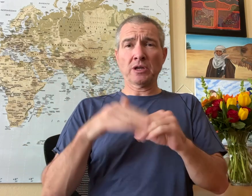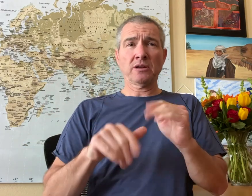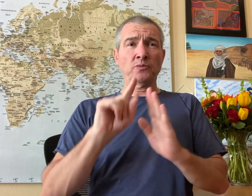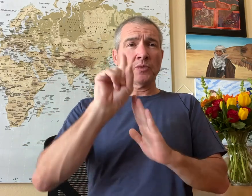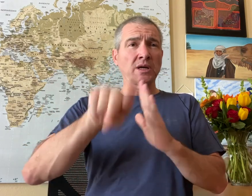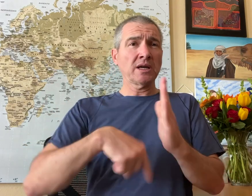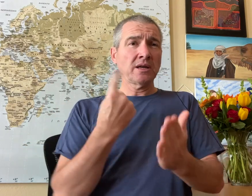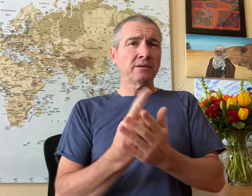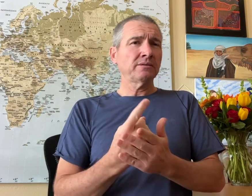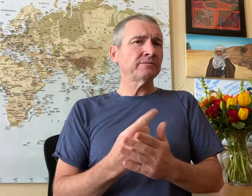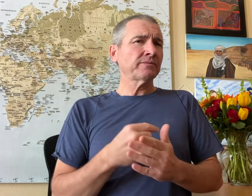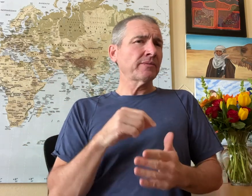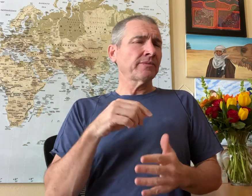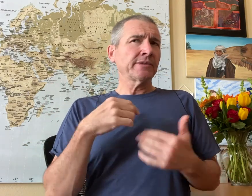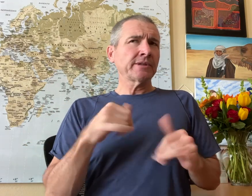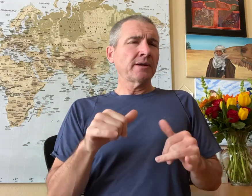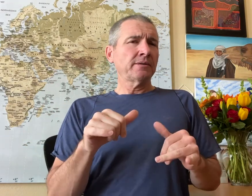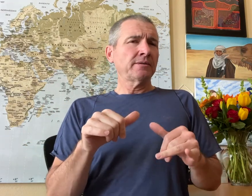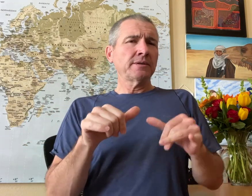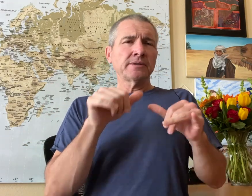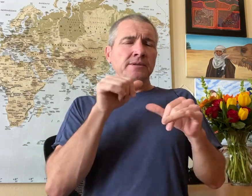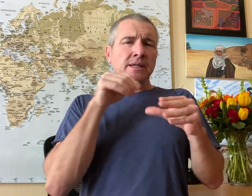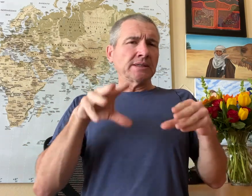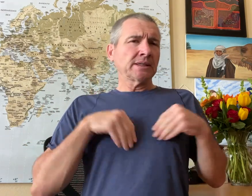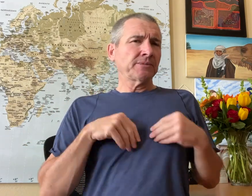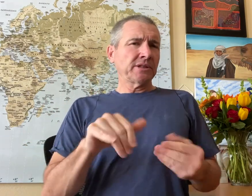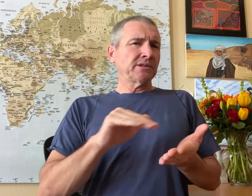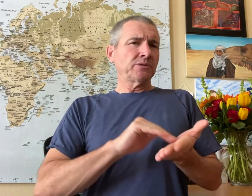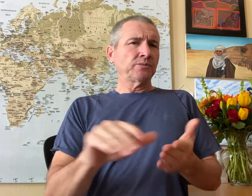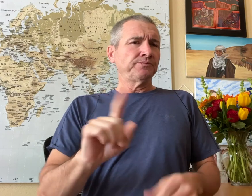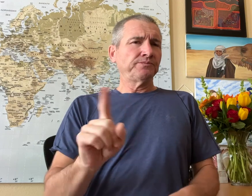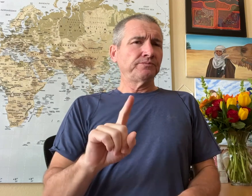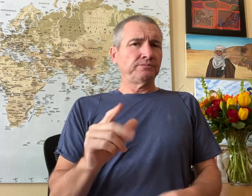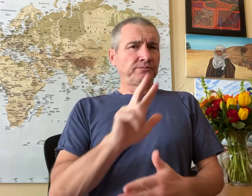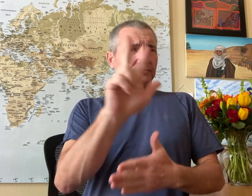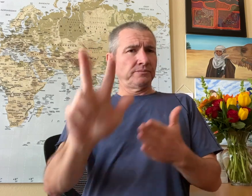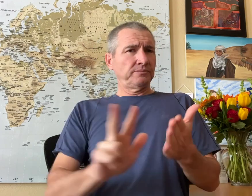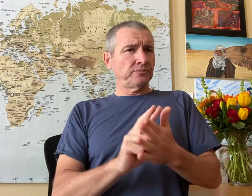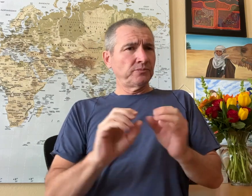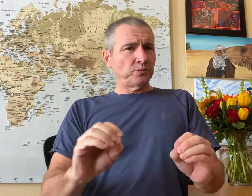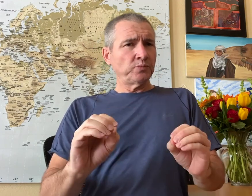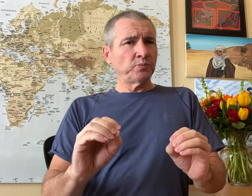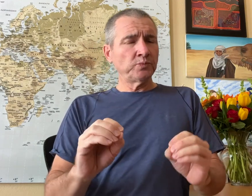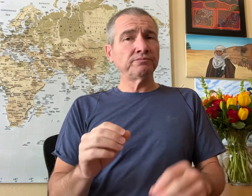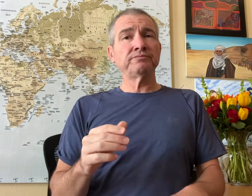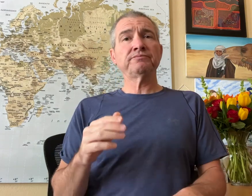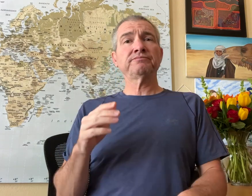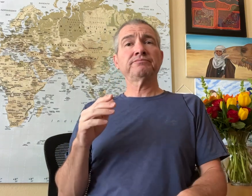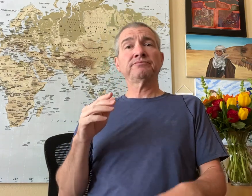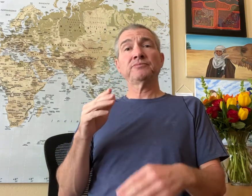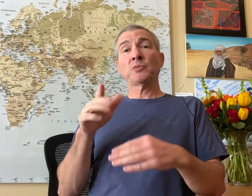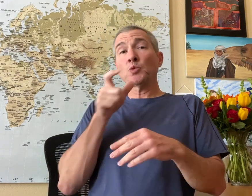To have to wait more than one hour is not acceptable. We waited for three hours and still had nothing.